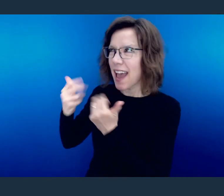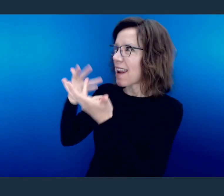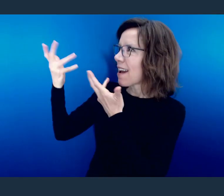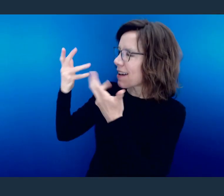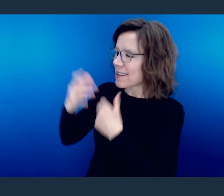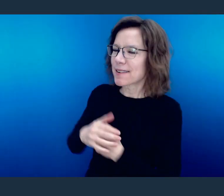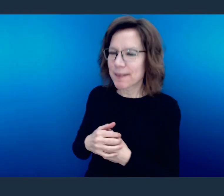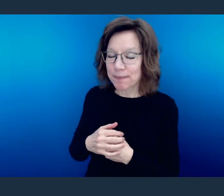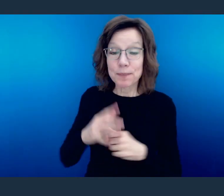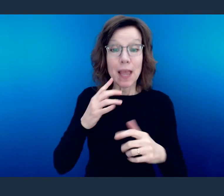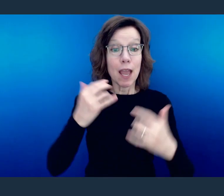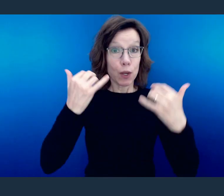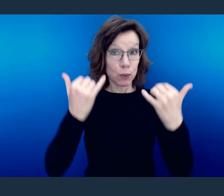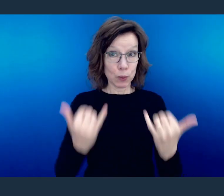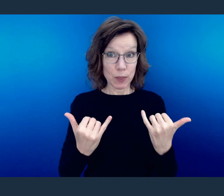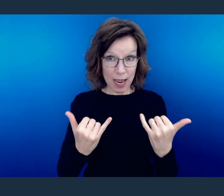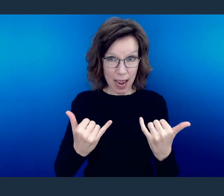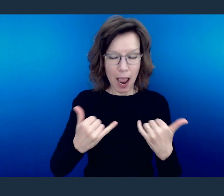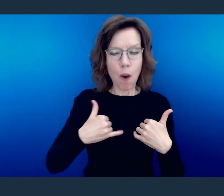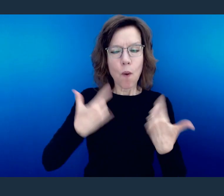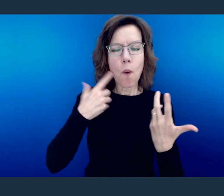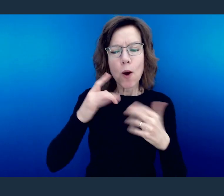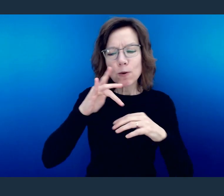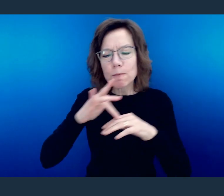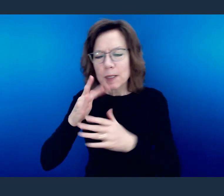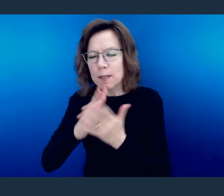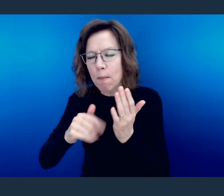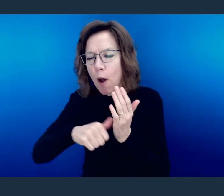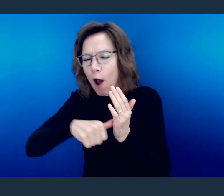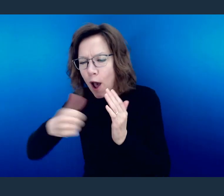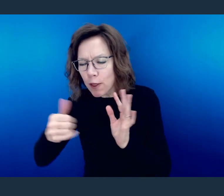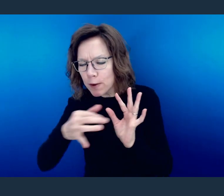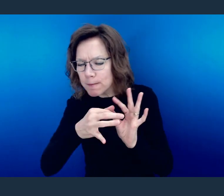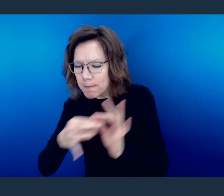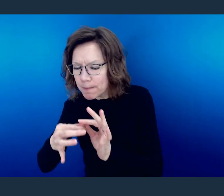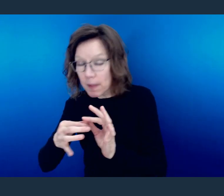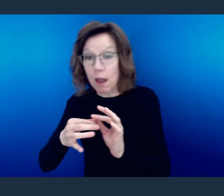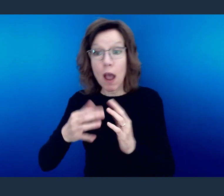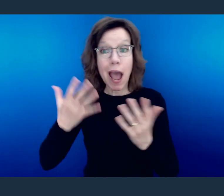But today I want to take us to some of the other things that come with that love, and